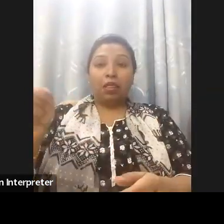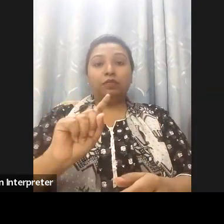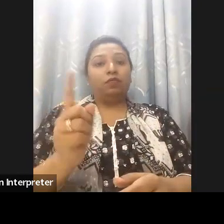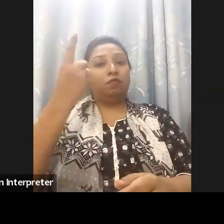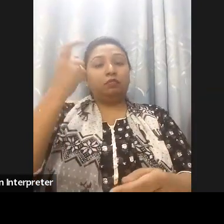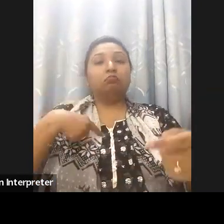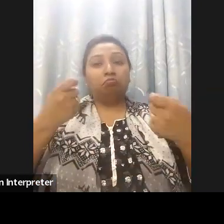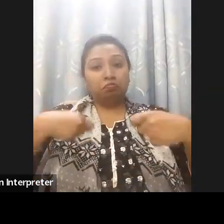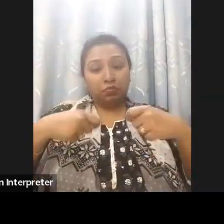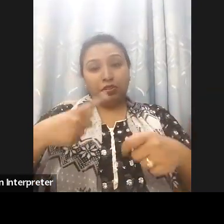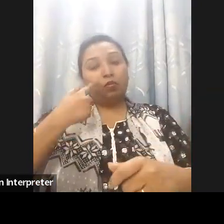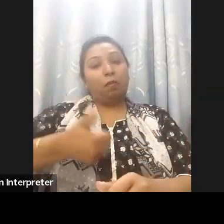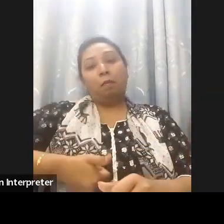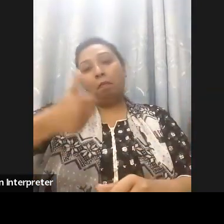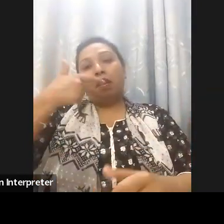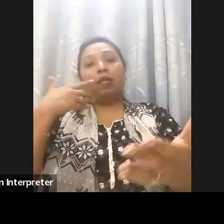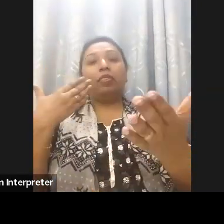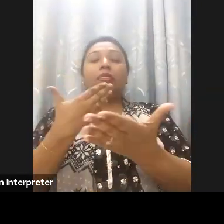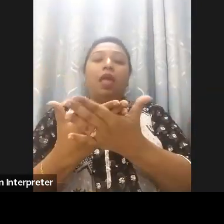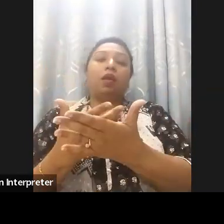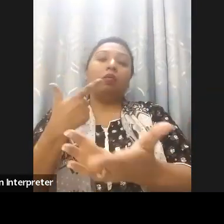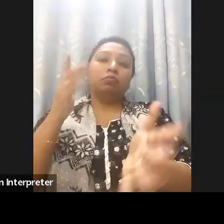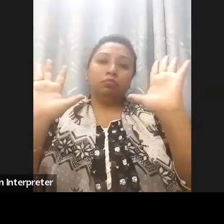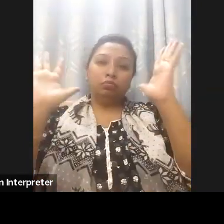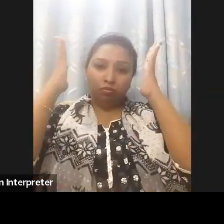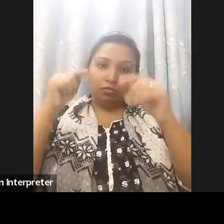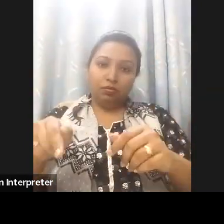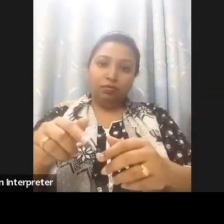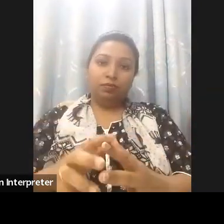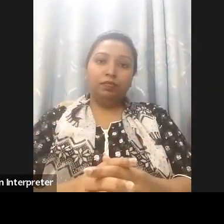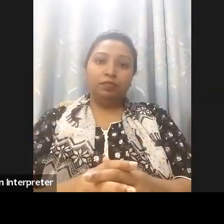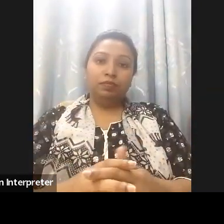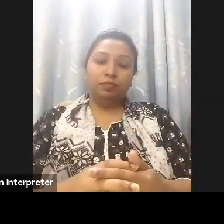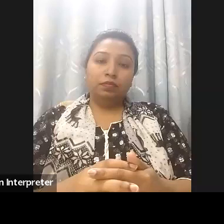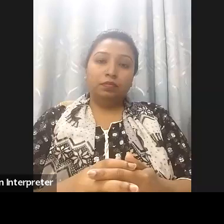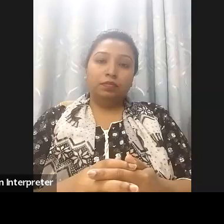sense we need to make sure that our experts are selling Digital Services that comply with